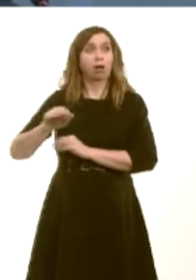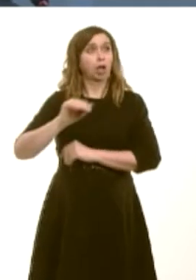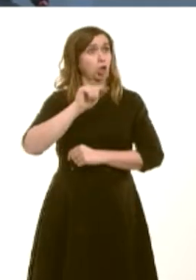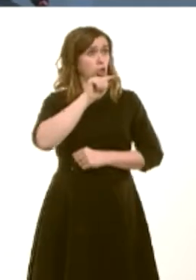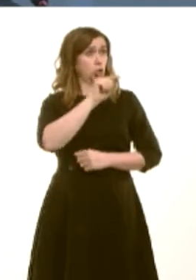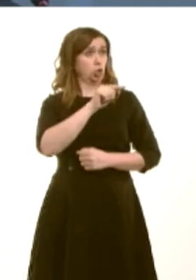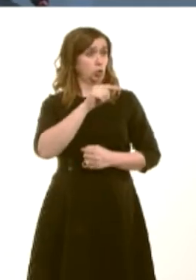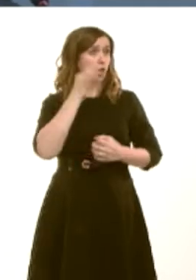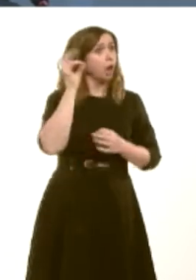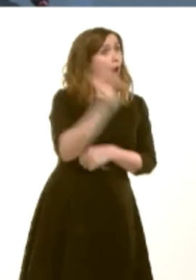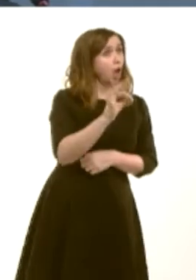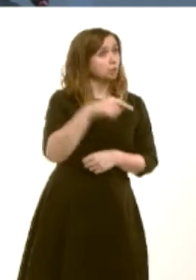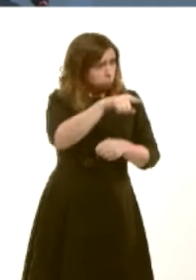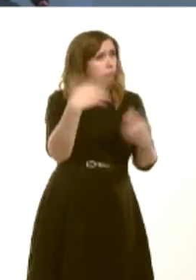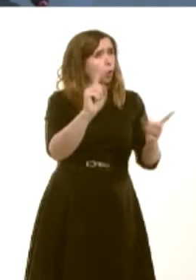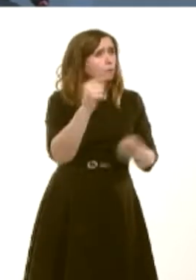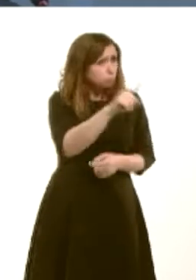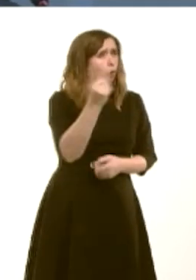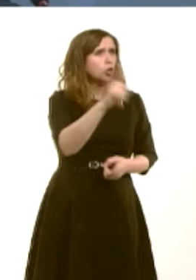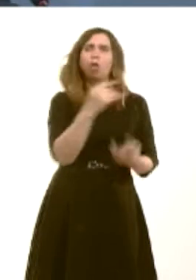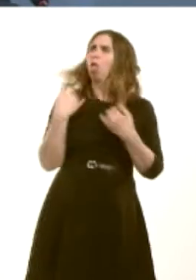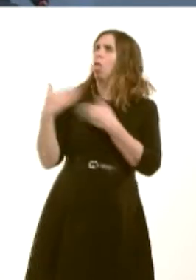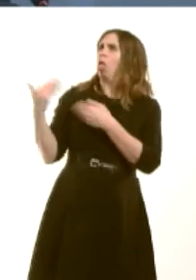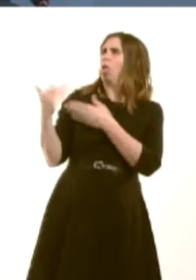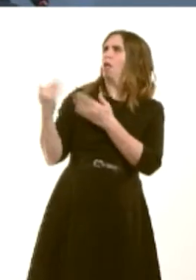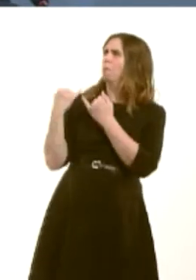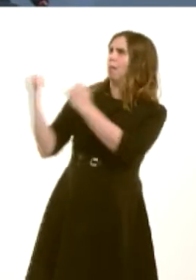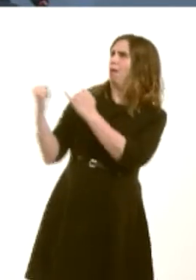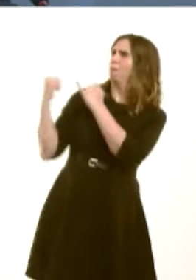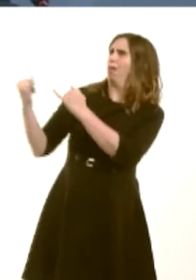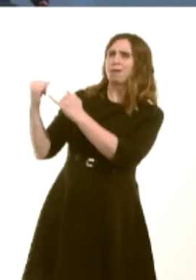want to pass that blame. As I pointed out, youíve had three Ministers responsible for